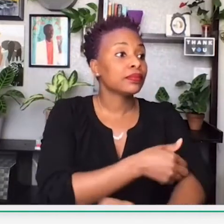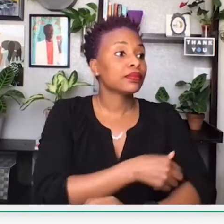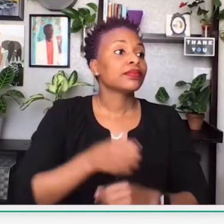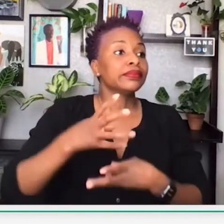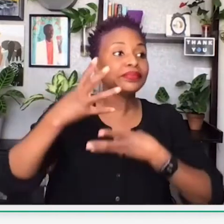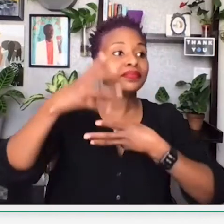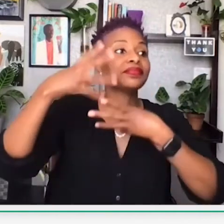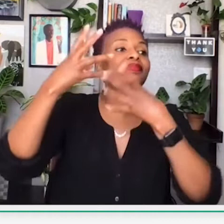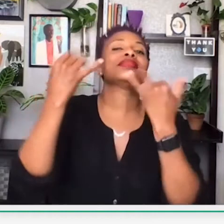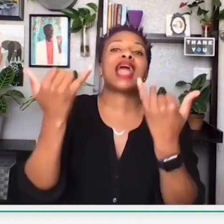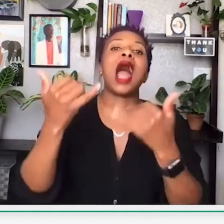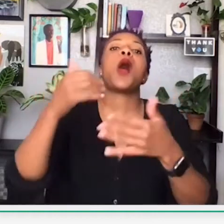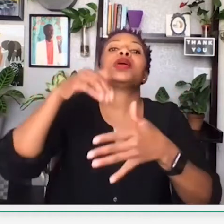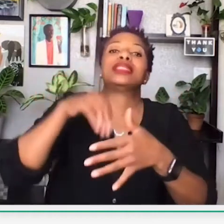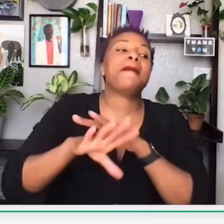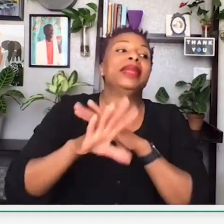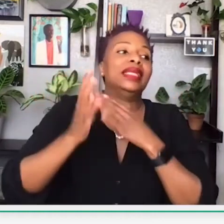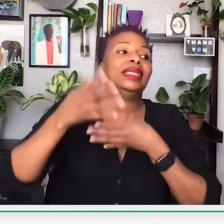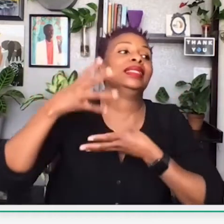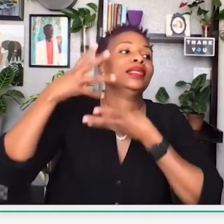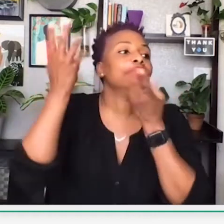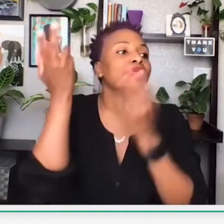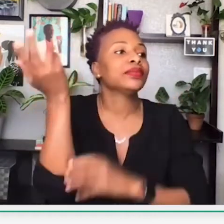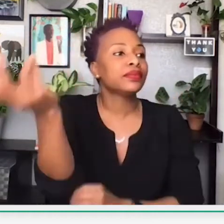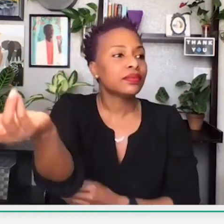Well, actually, it looks like we're getting some coming in.